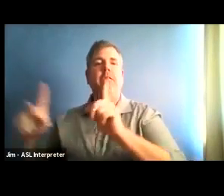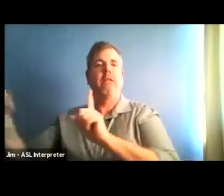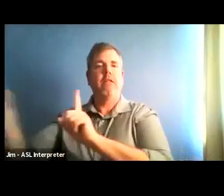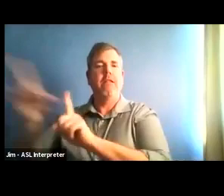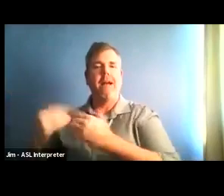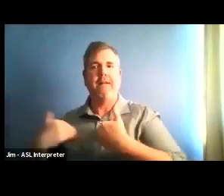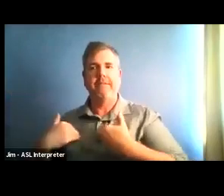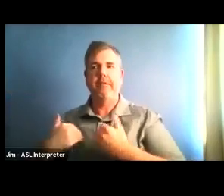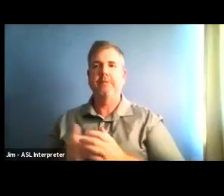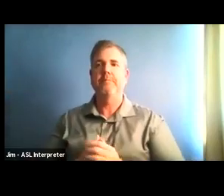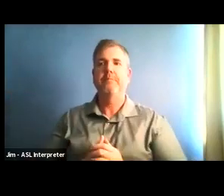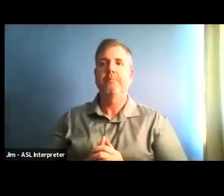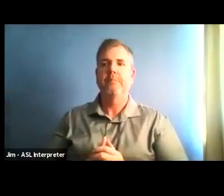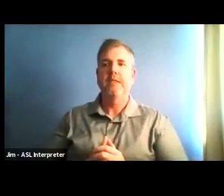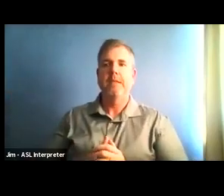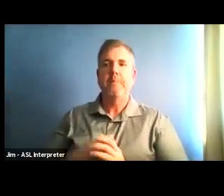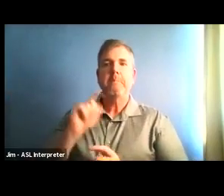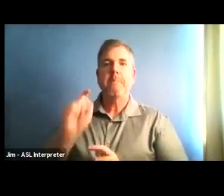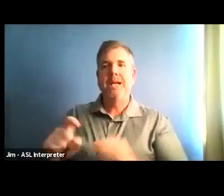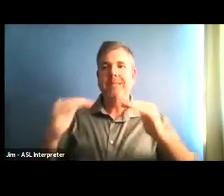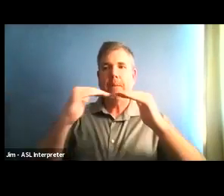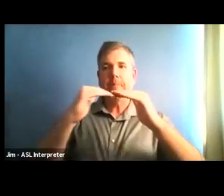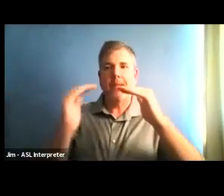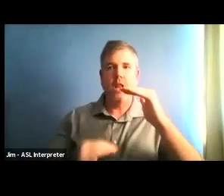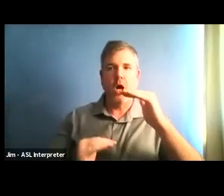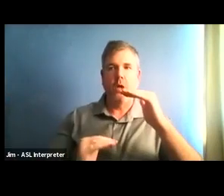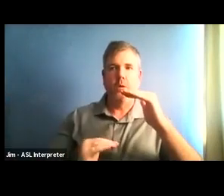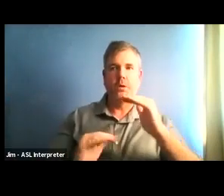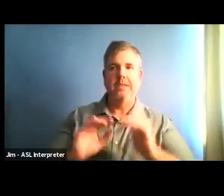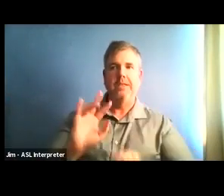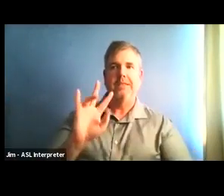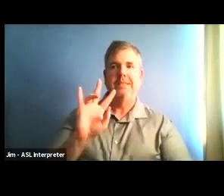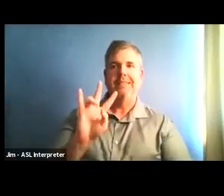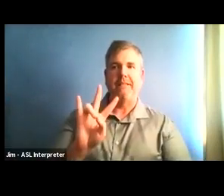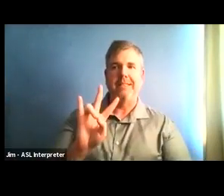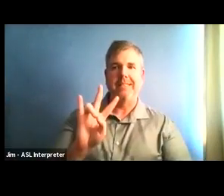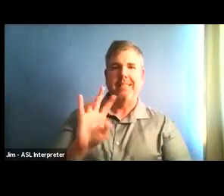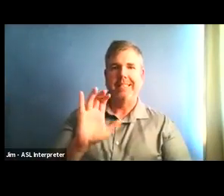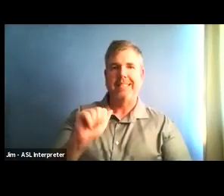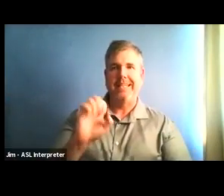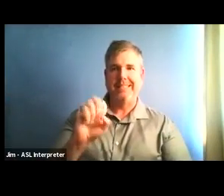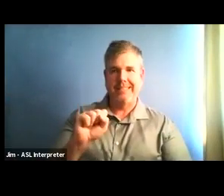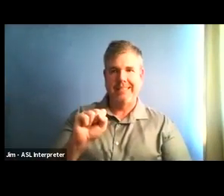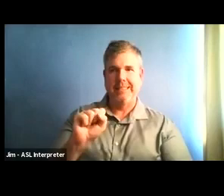and have a test positivity rate below eight percent for two consecutive weeks in